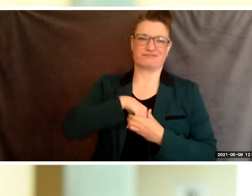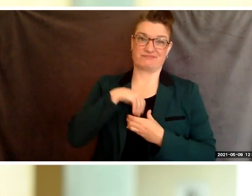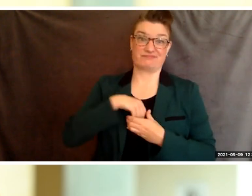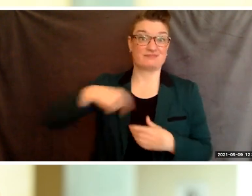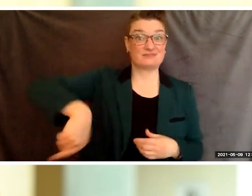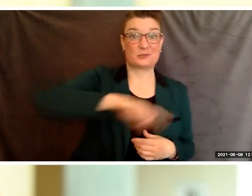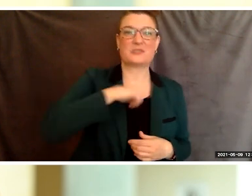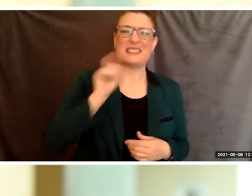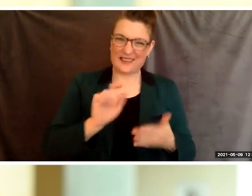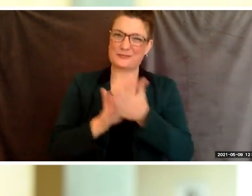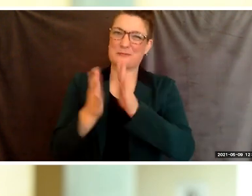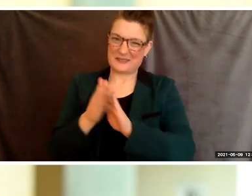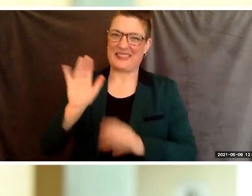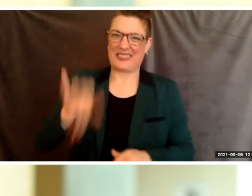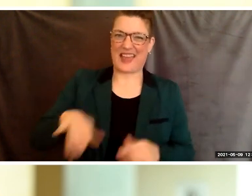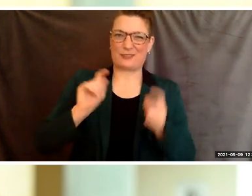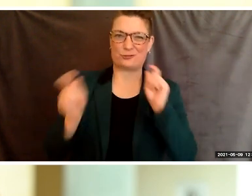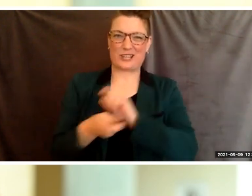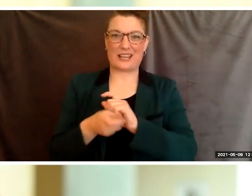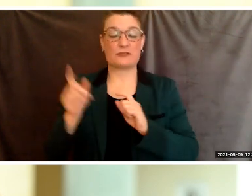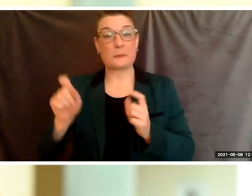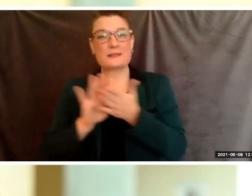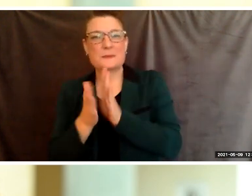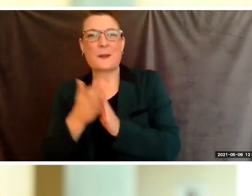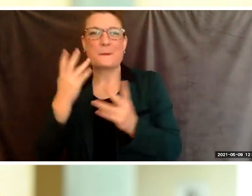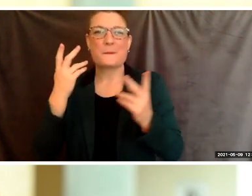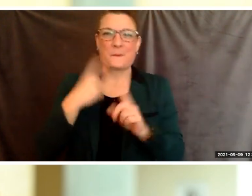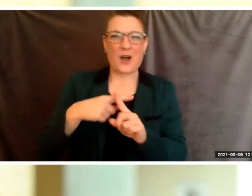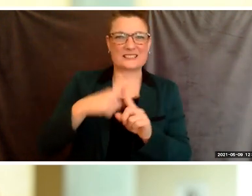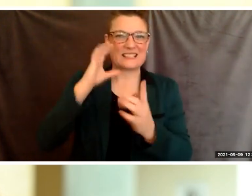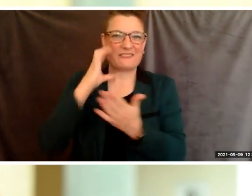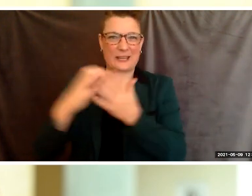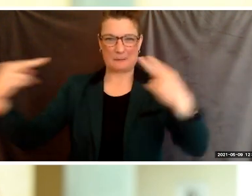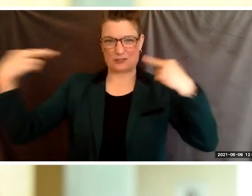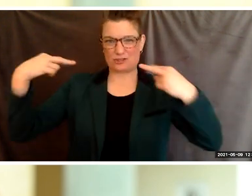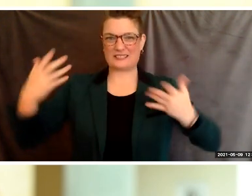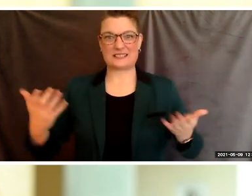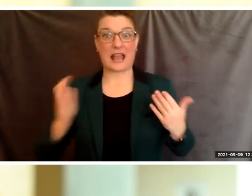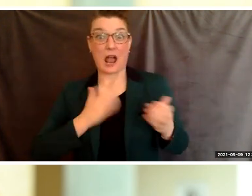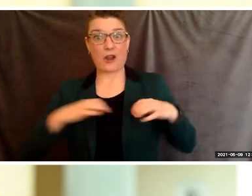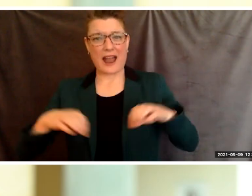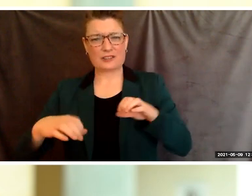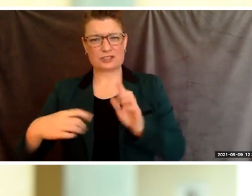We must be tomorrow's positive images. Our actions was make a statement and send a clear message,